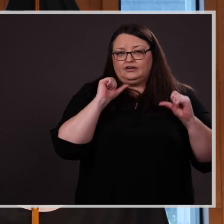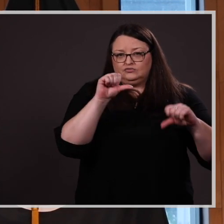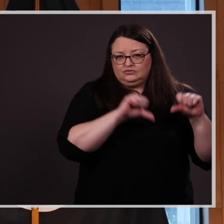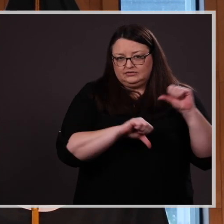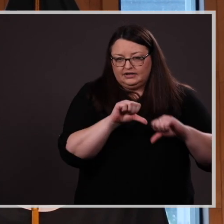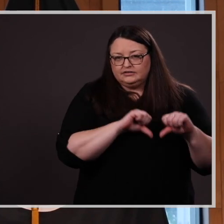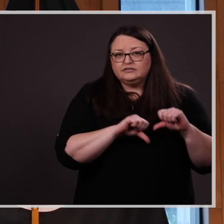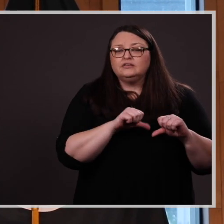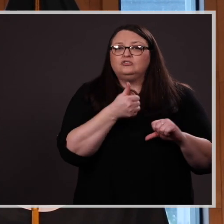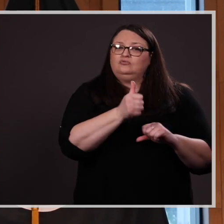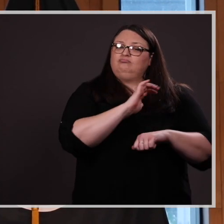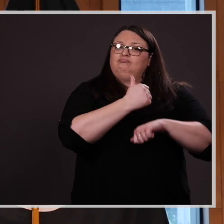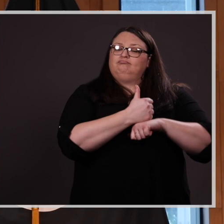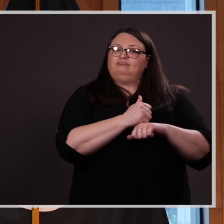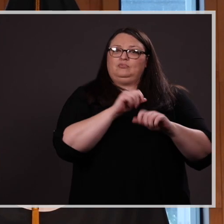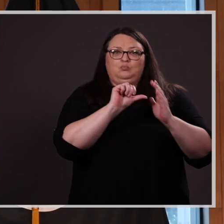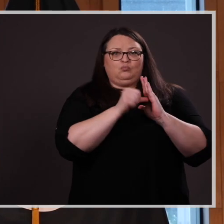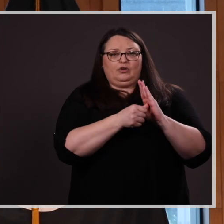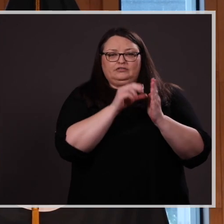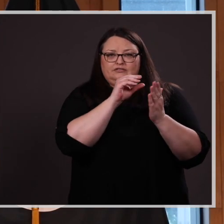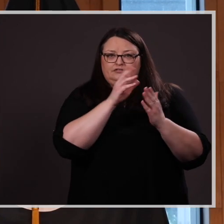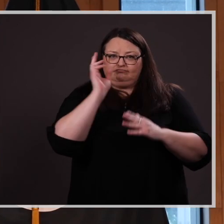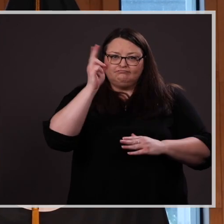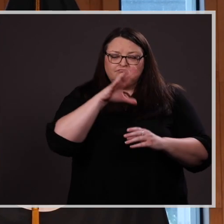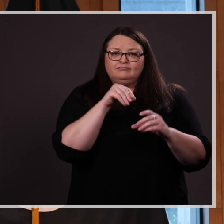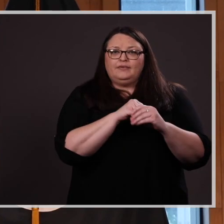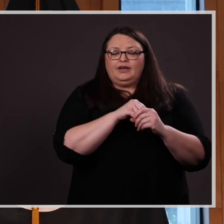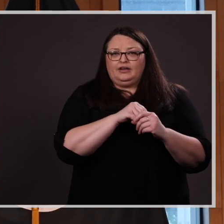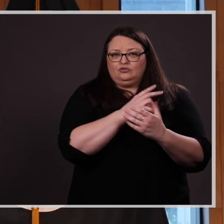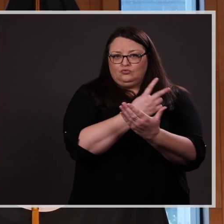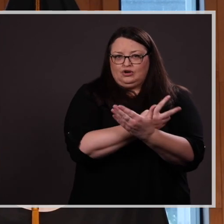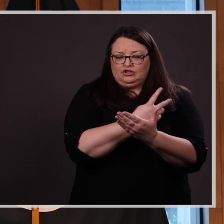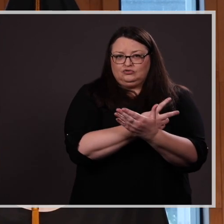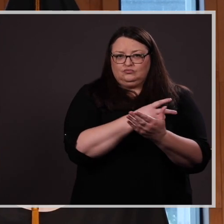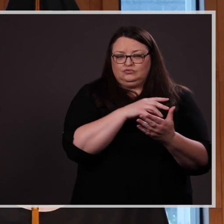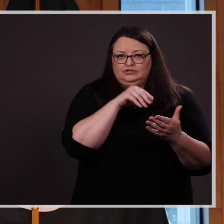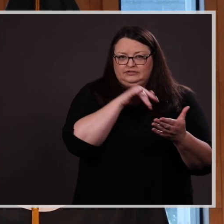impressive record in her graduate studies---first in her master’s program at UNO and now as